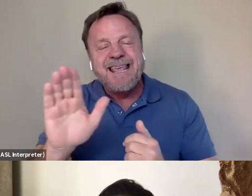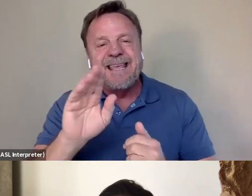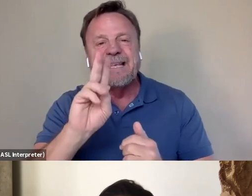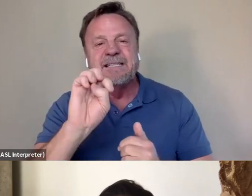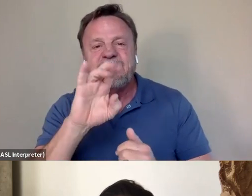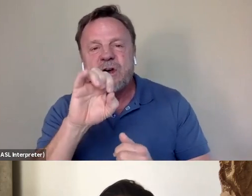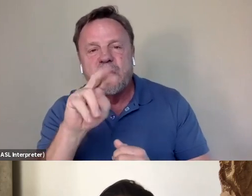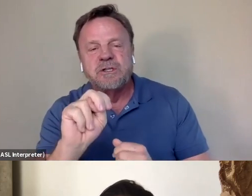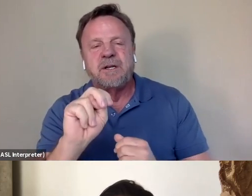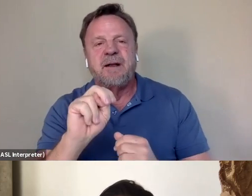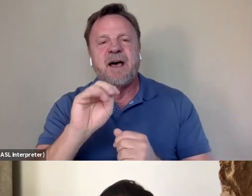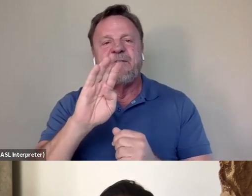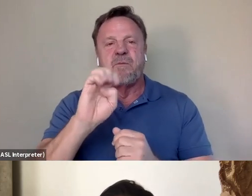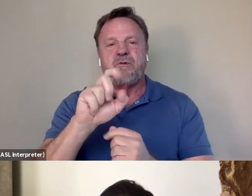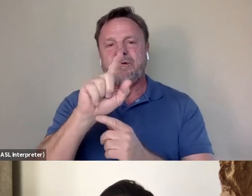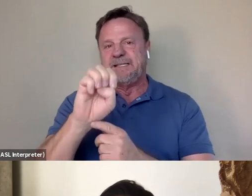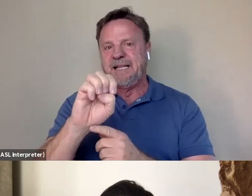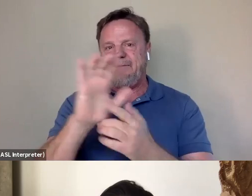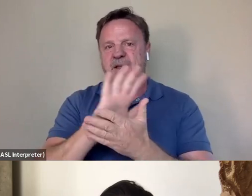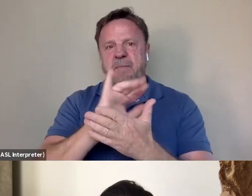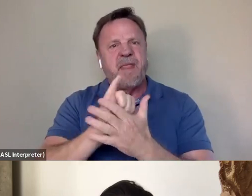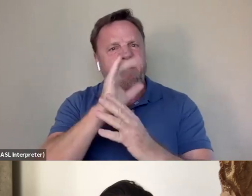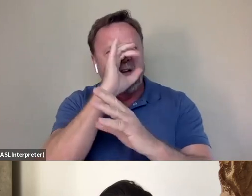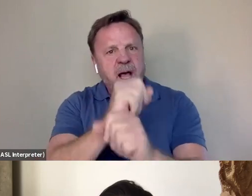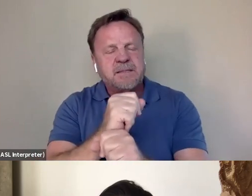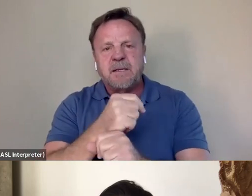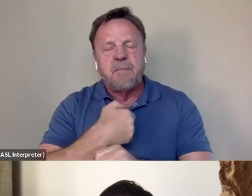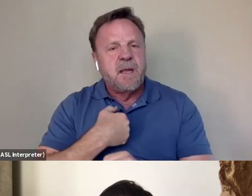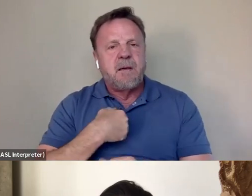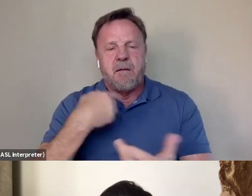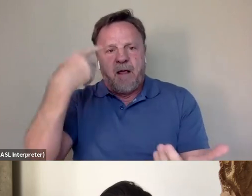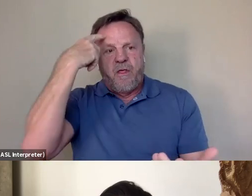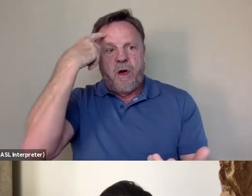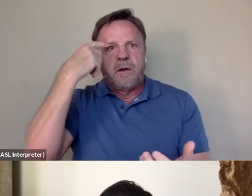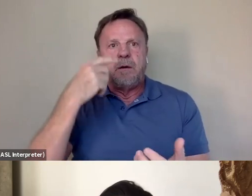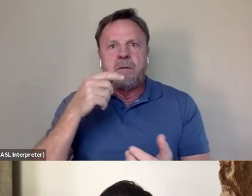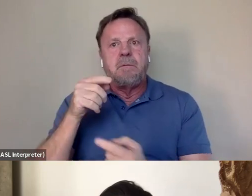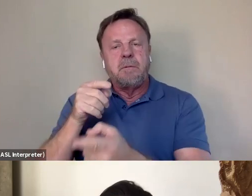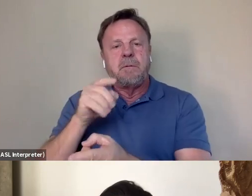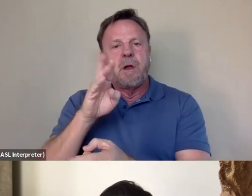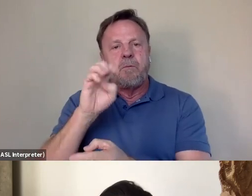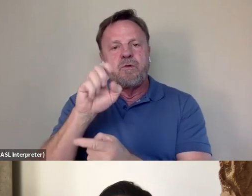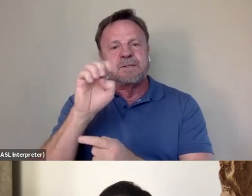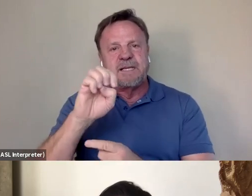And that really fascinated me, that whole idea of, you know, I just thought, you know, Bruce Lee was a martial artist